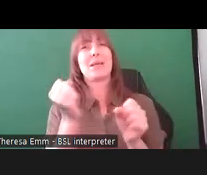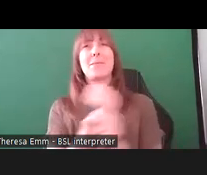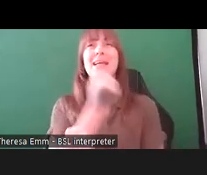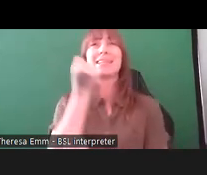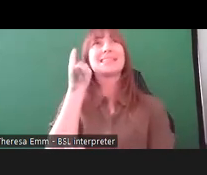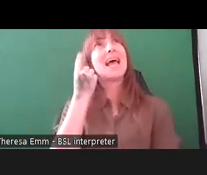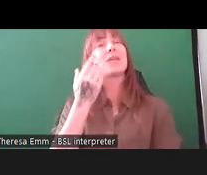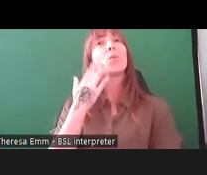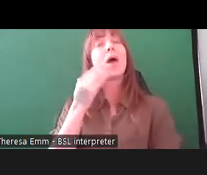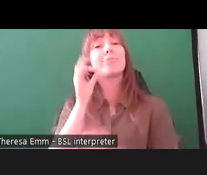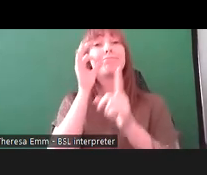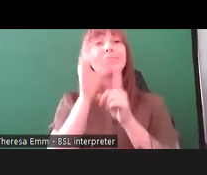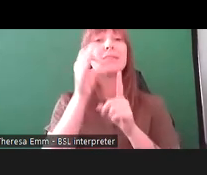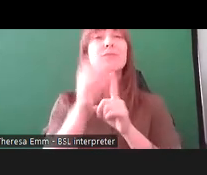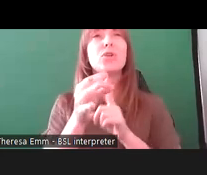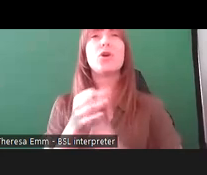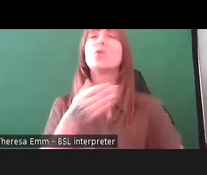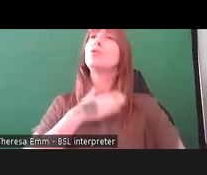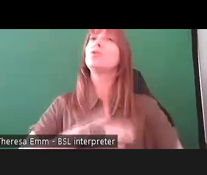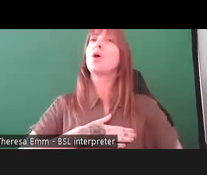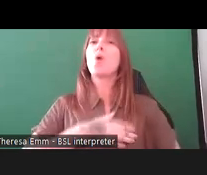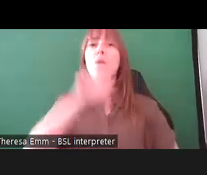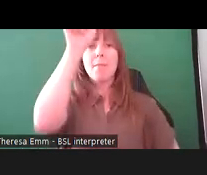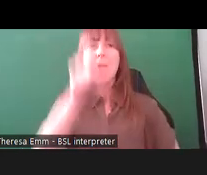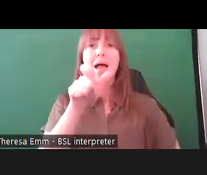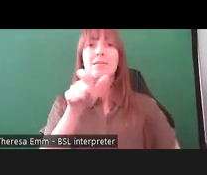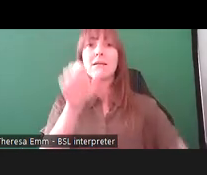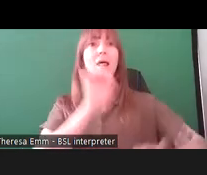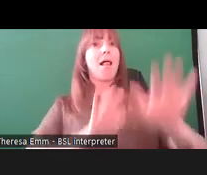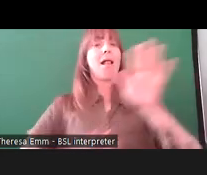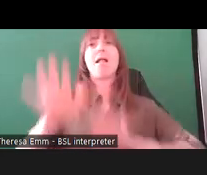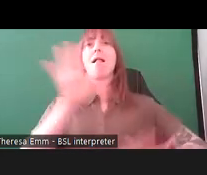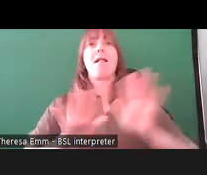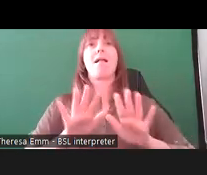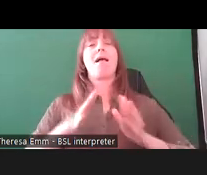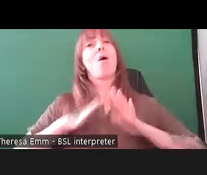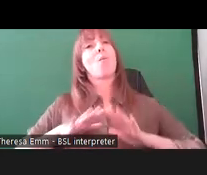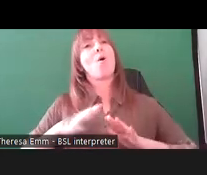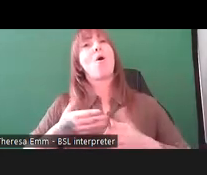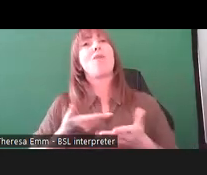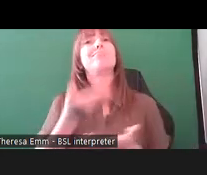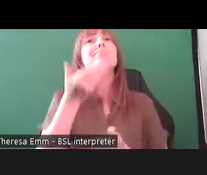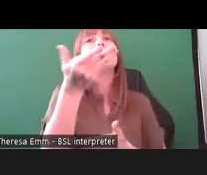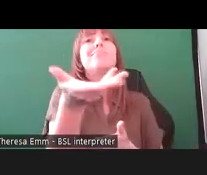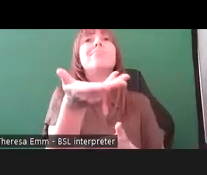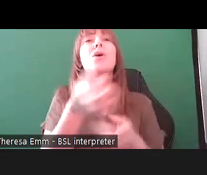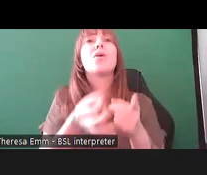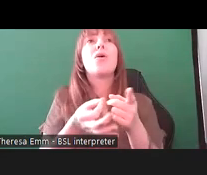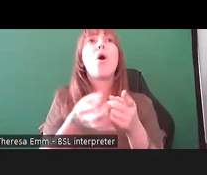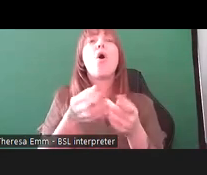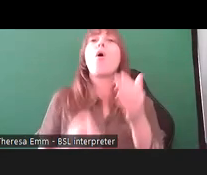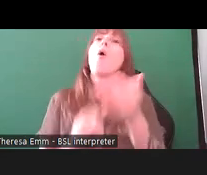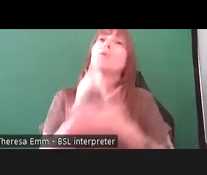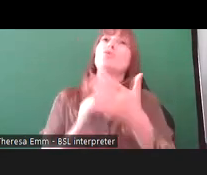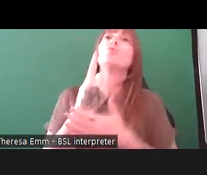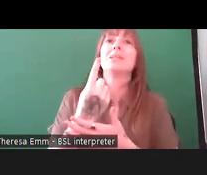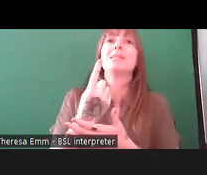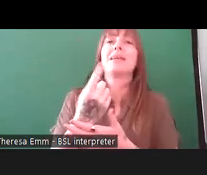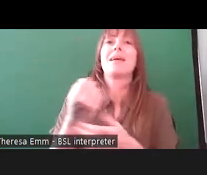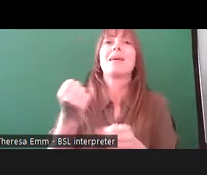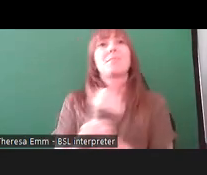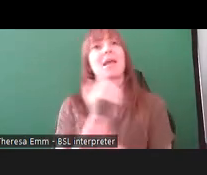to catch people out. You want to give them the best chance of preparing for a conversation. Then